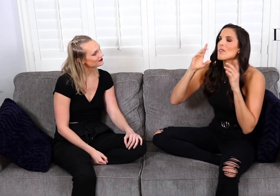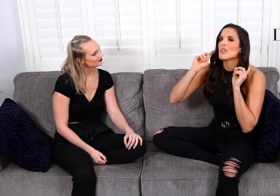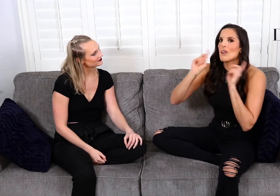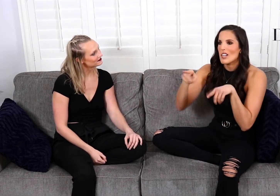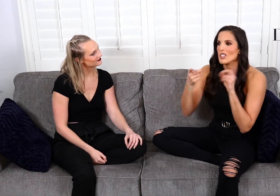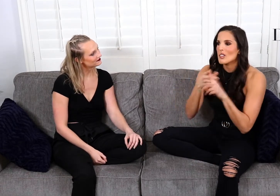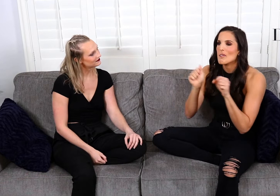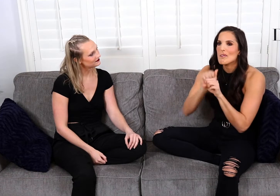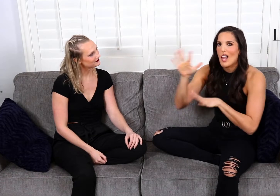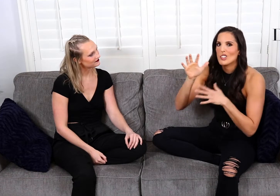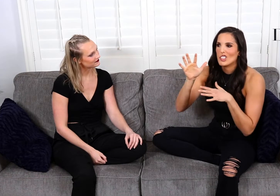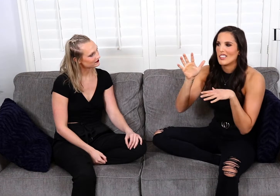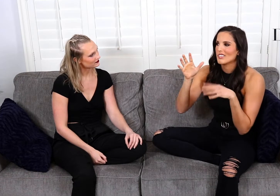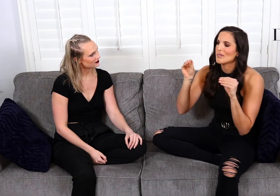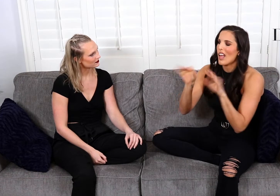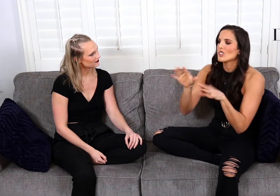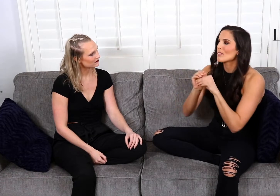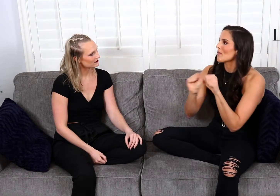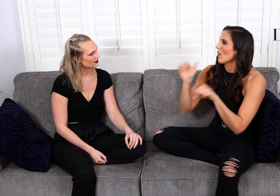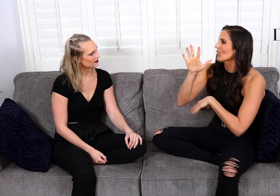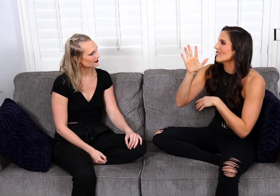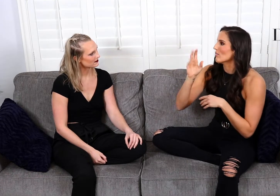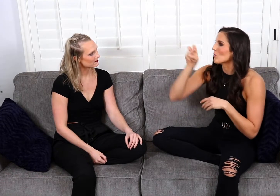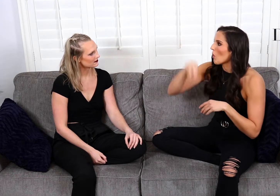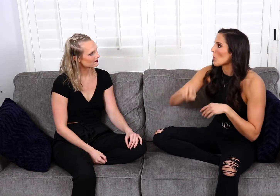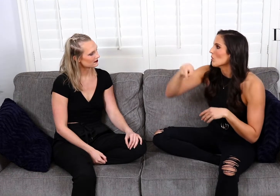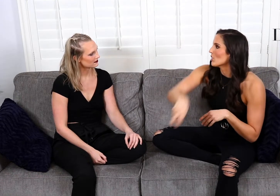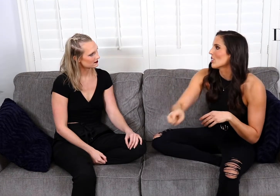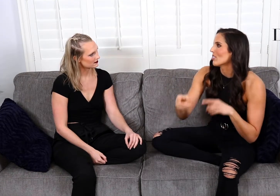And we were going to go to Magic Mountain roller coaster,